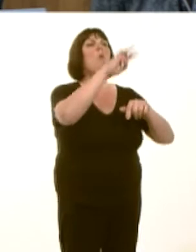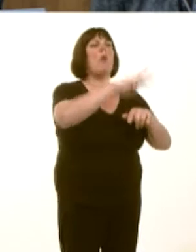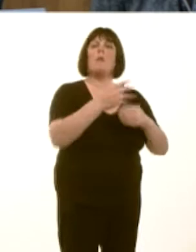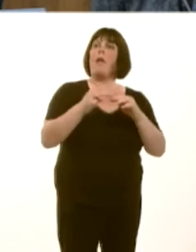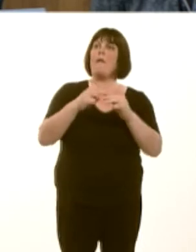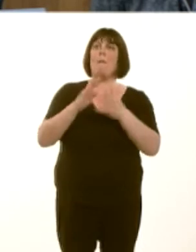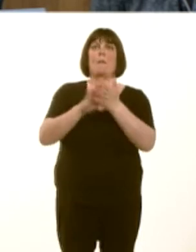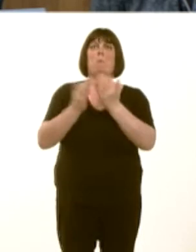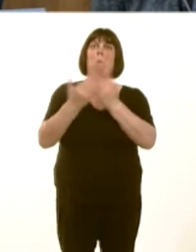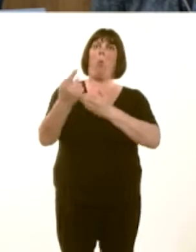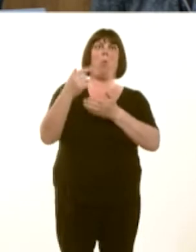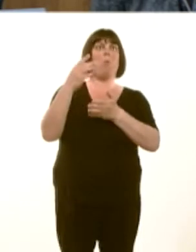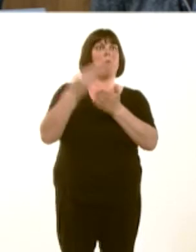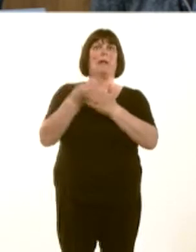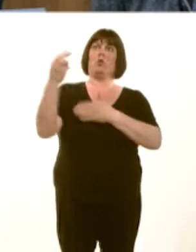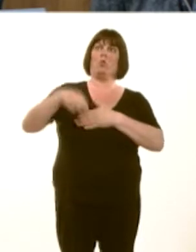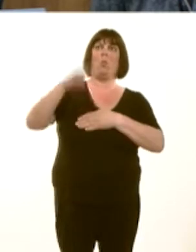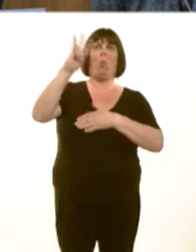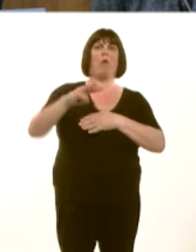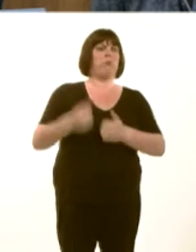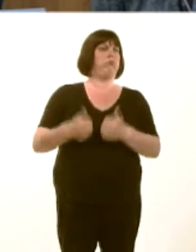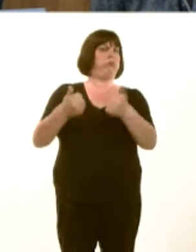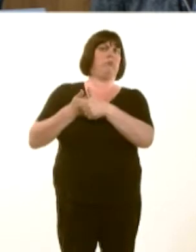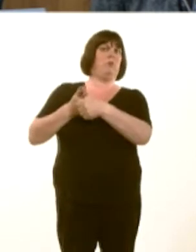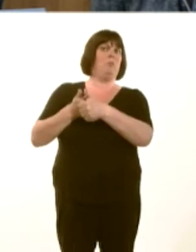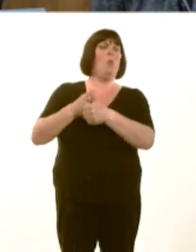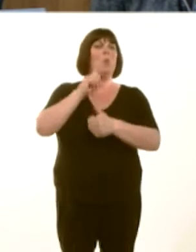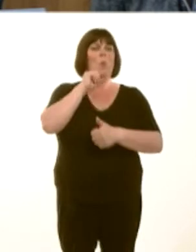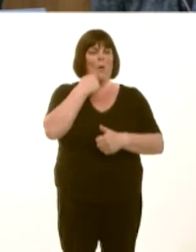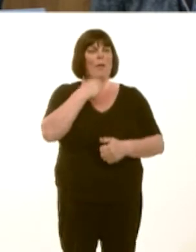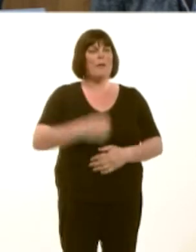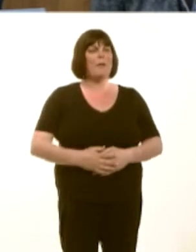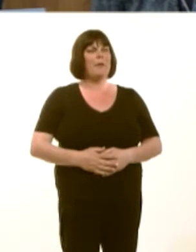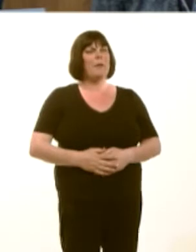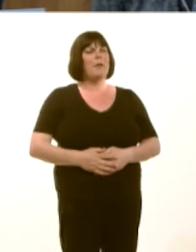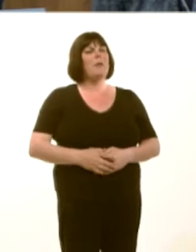But, of course, Ynniír Fro has taken the lead in terms of being able to encourage people